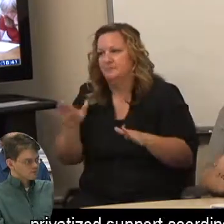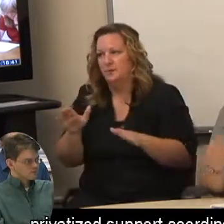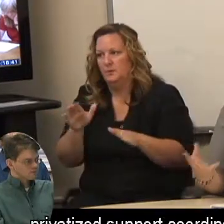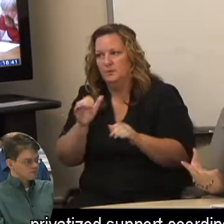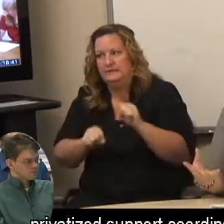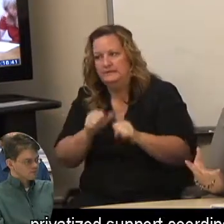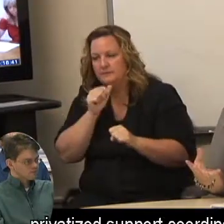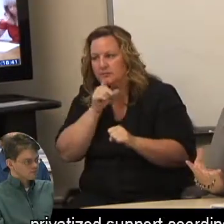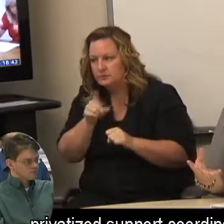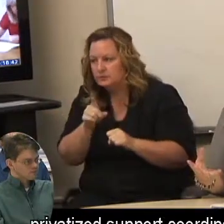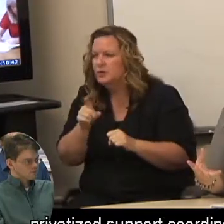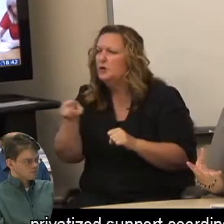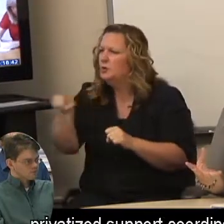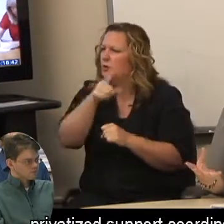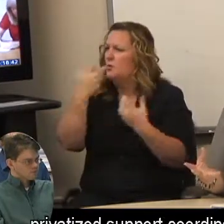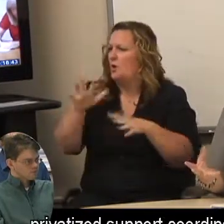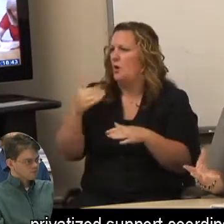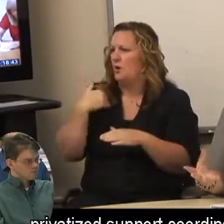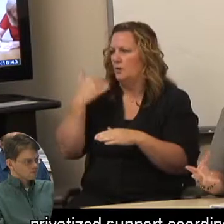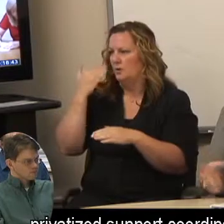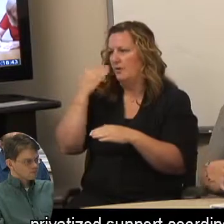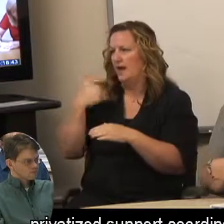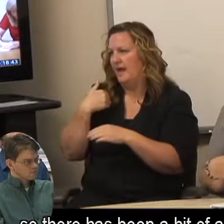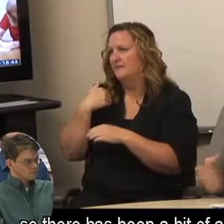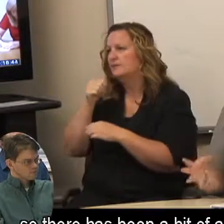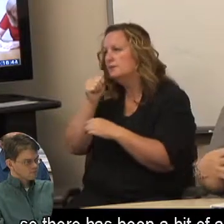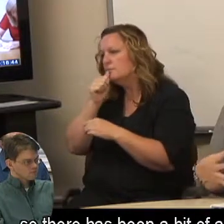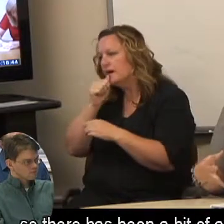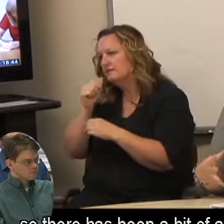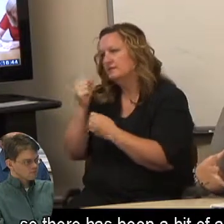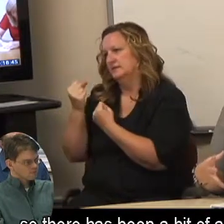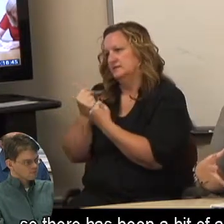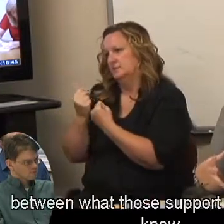privatized support coordinators now, so there has been a bit of a disconnect